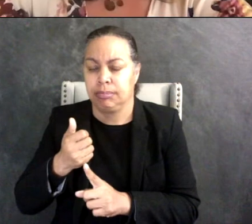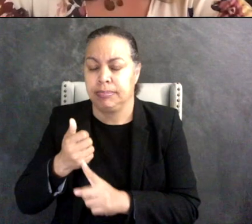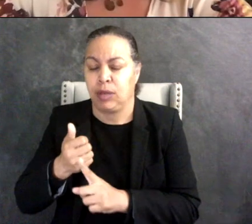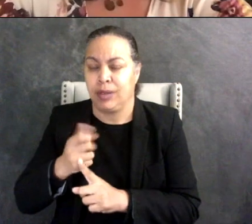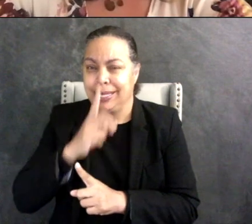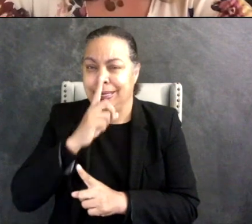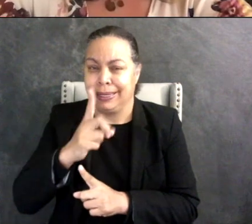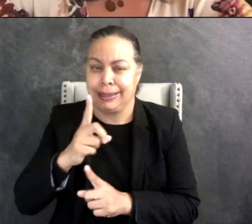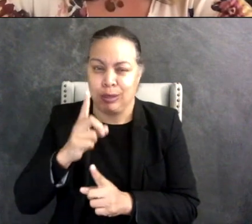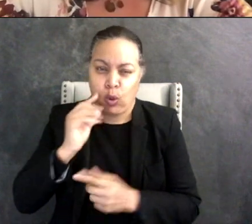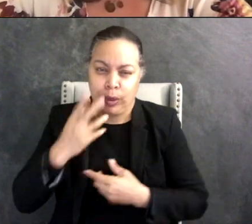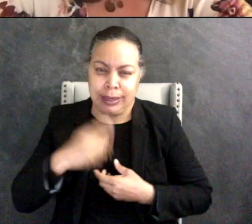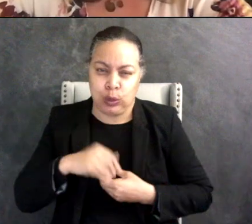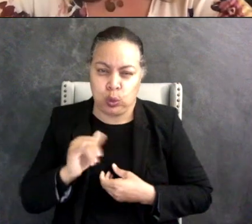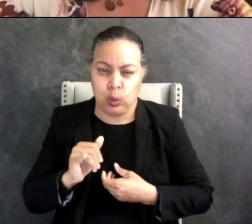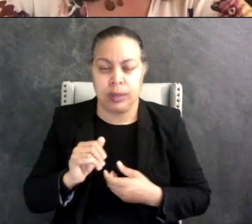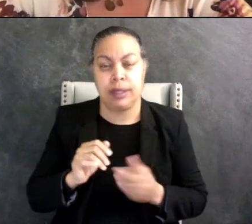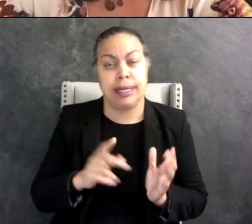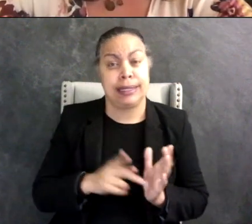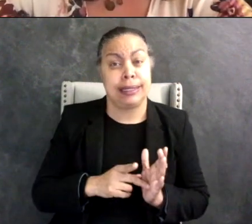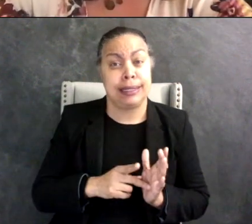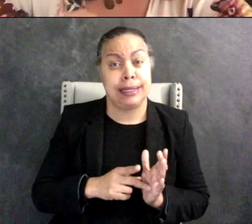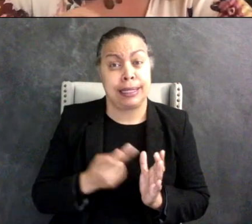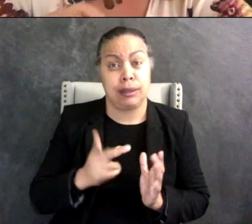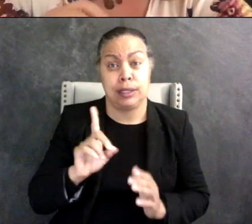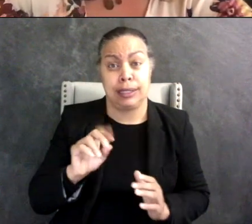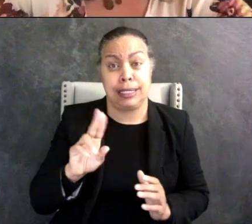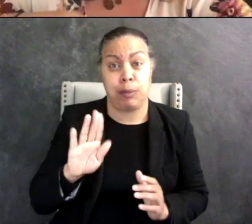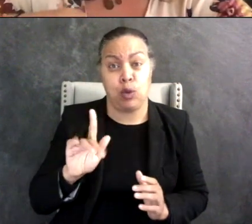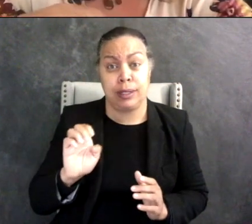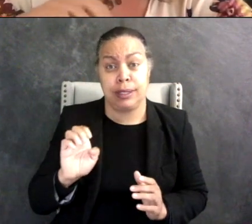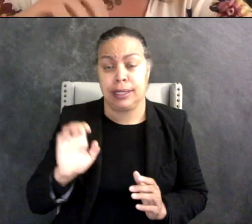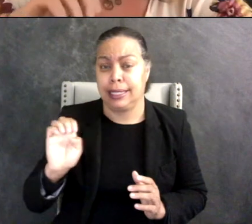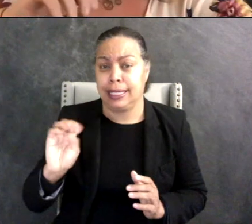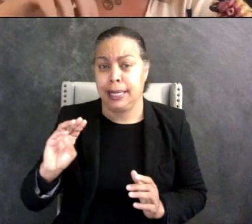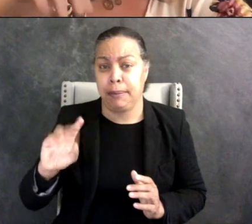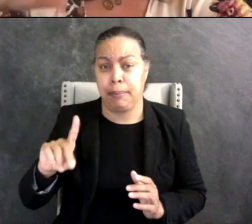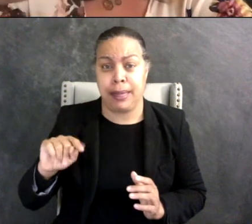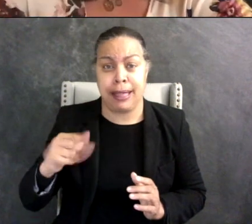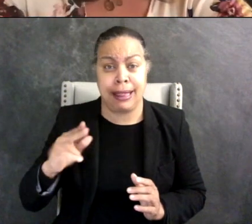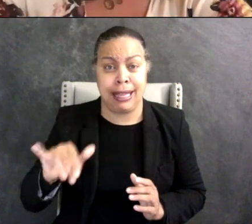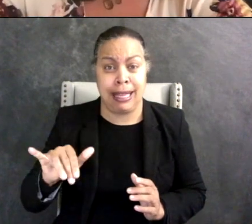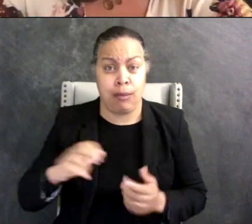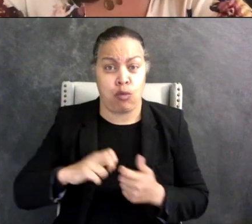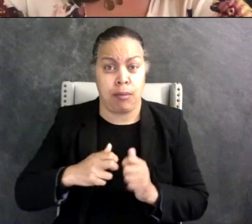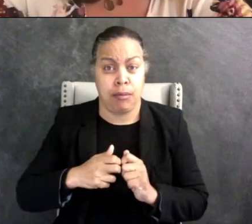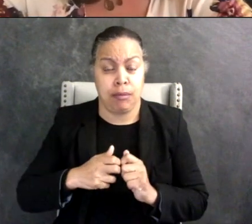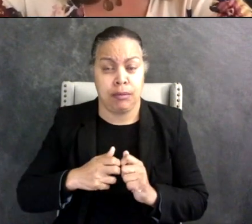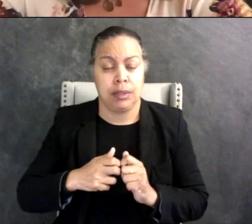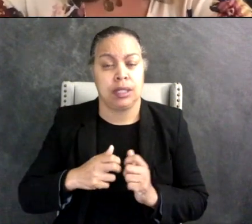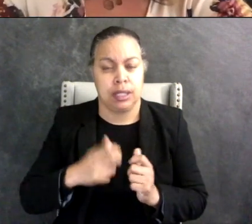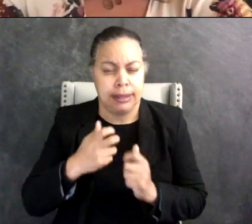difficult for some autistic people to kind of like see things from a neurotypical lens, it's